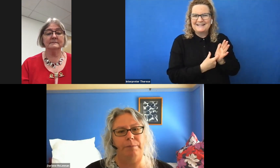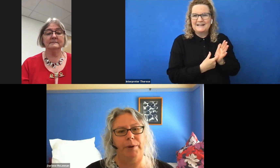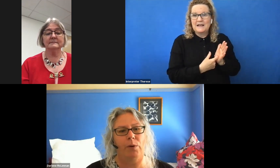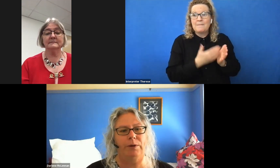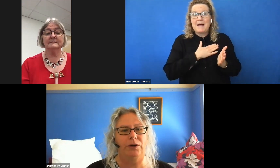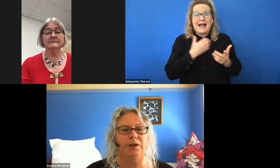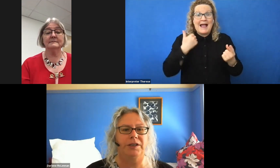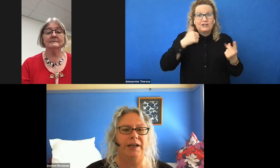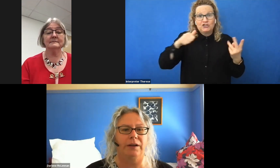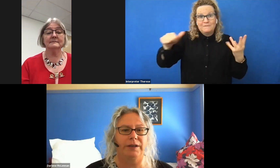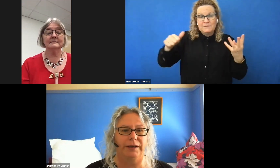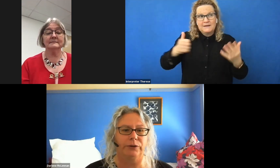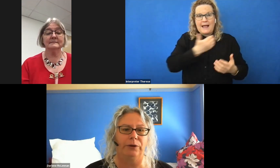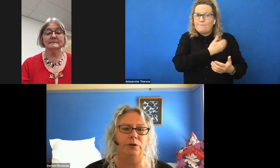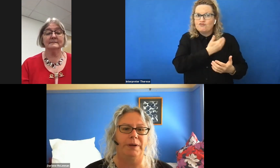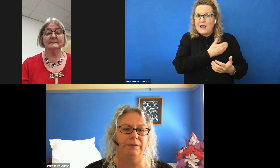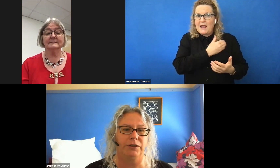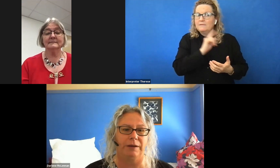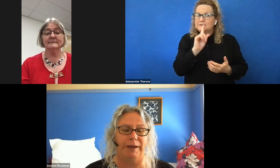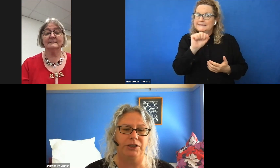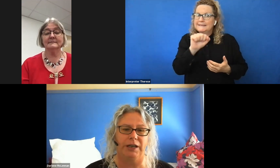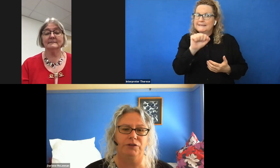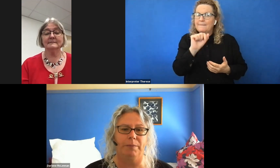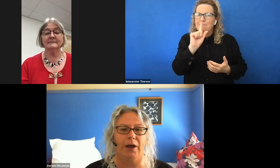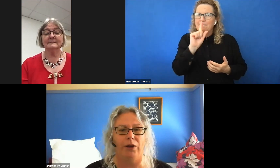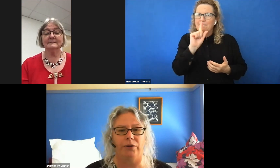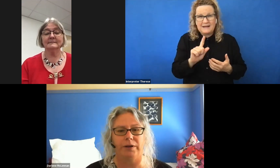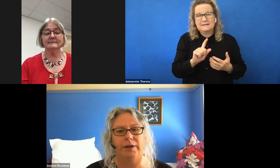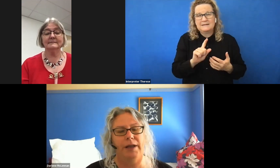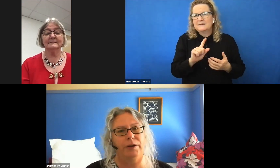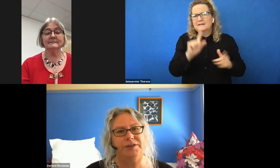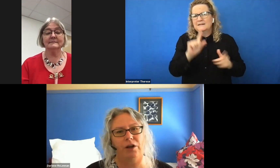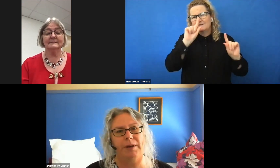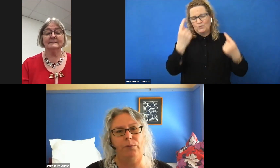but I want to acknowledge that none of it could have been achieved on my own. There are so many